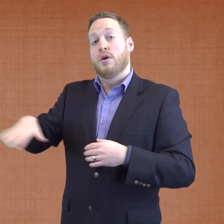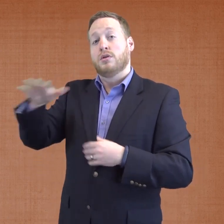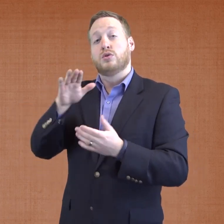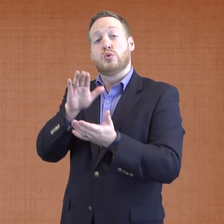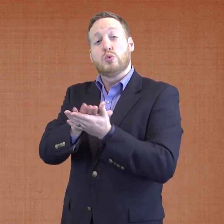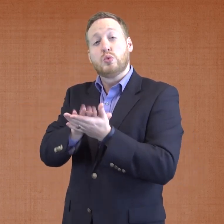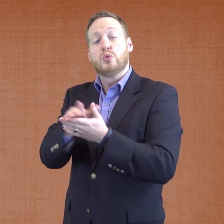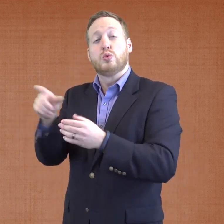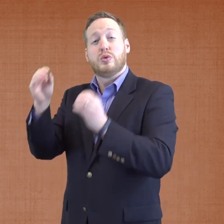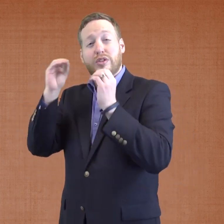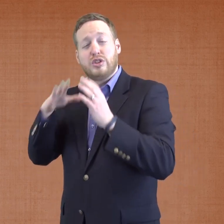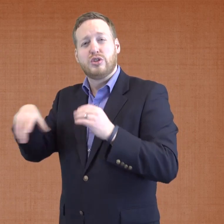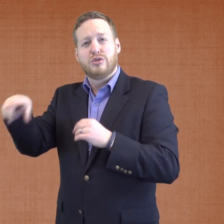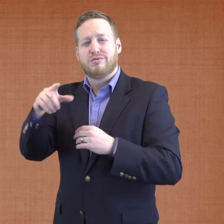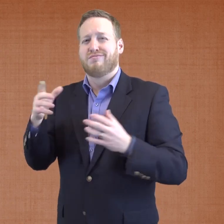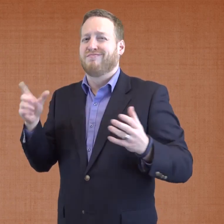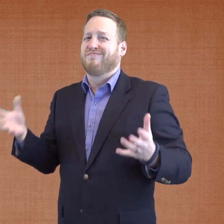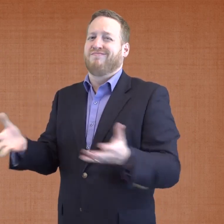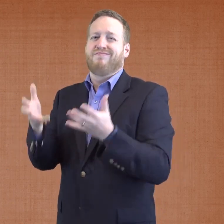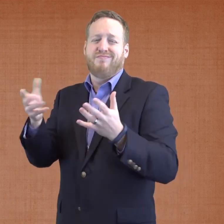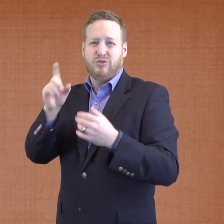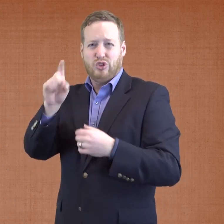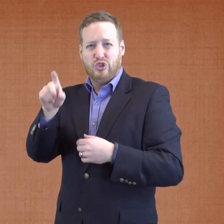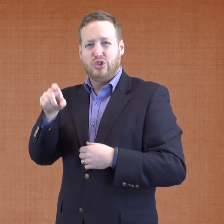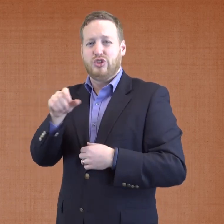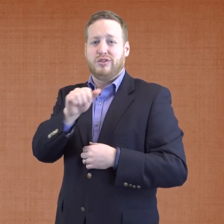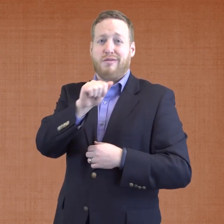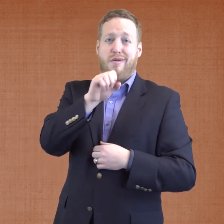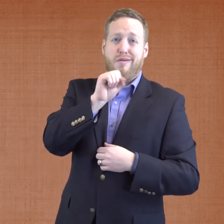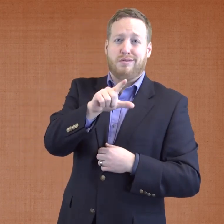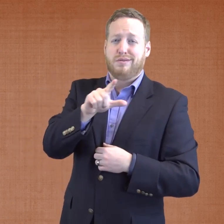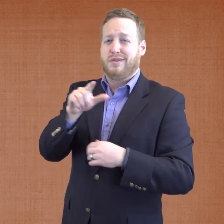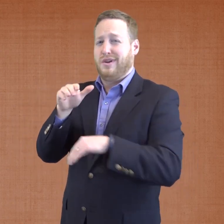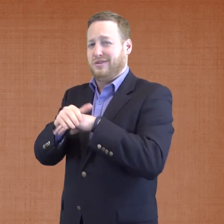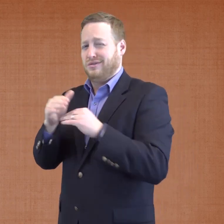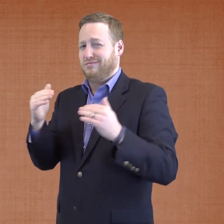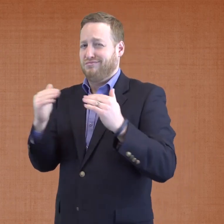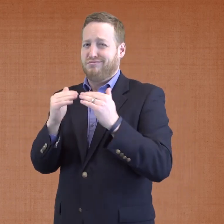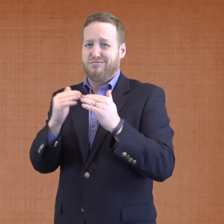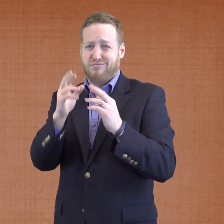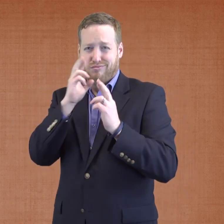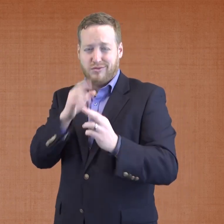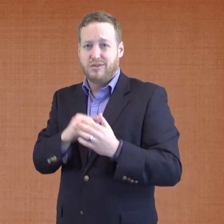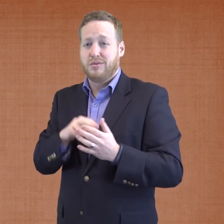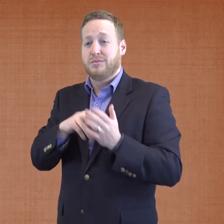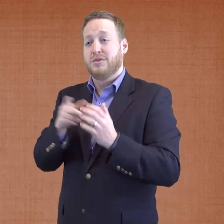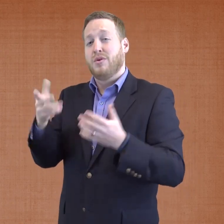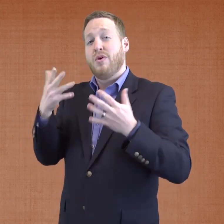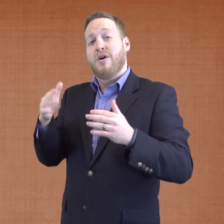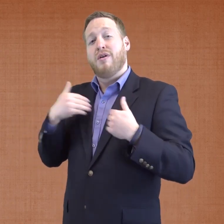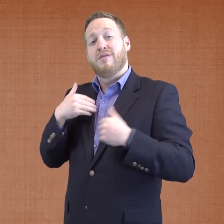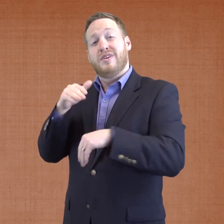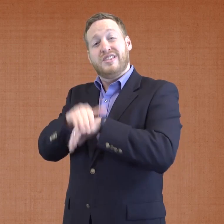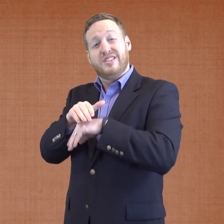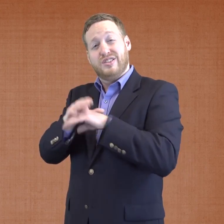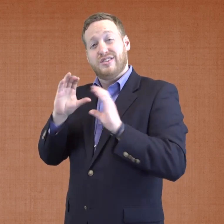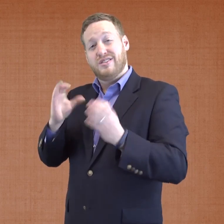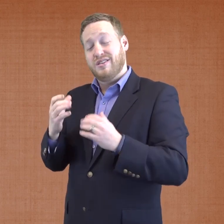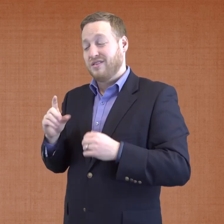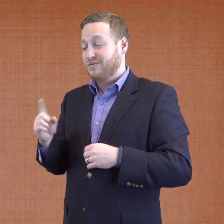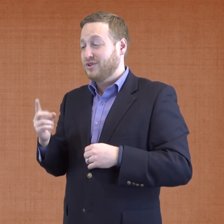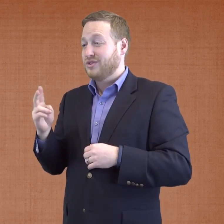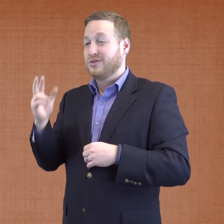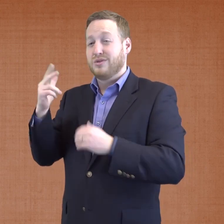Schools and teachers are encouraged to respect ASL and English equally by providing K-12 ASL instruction in